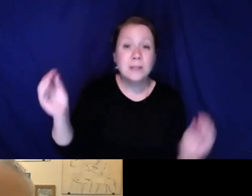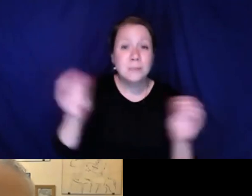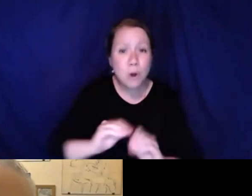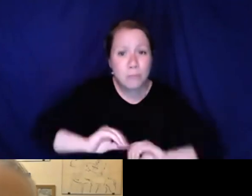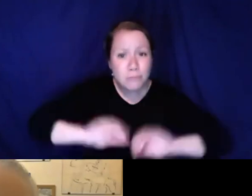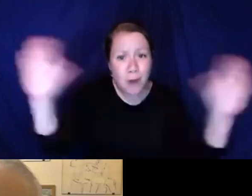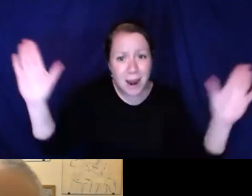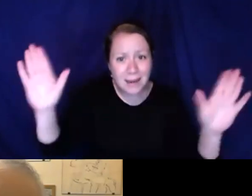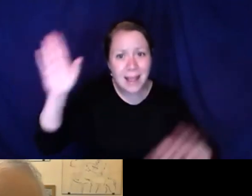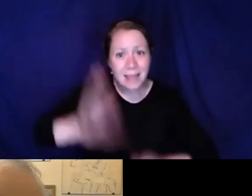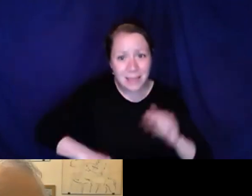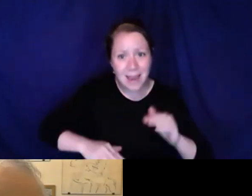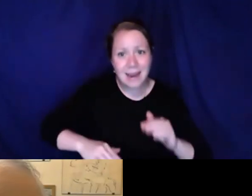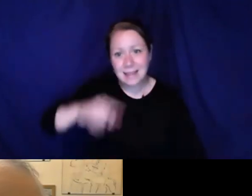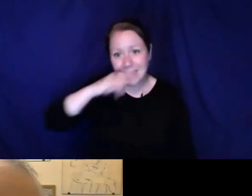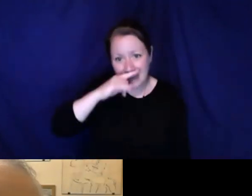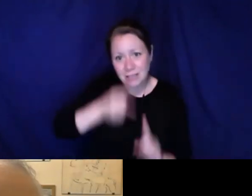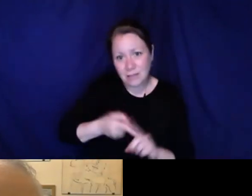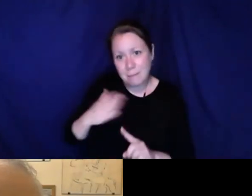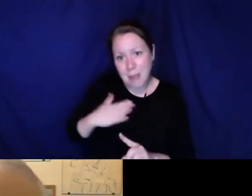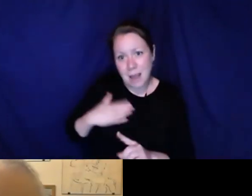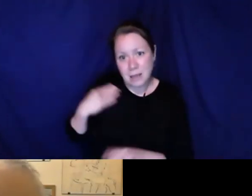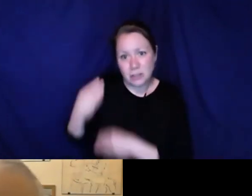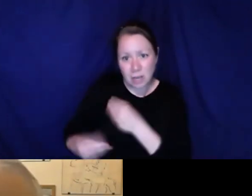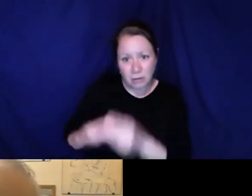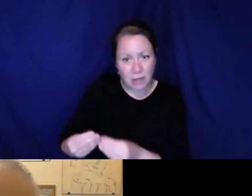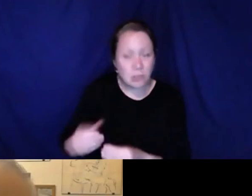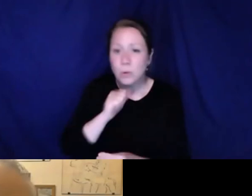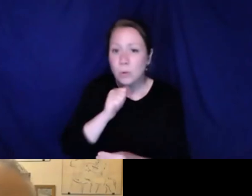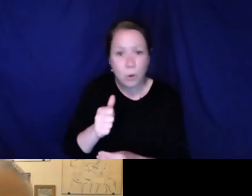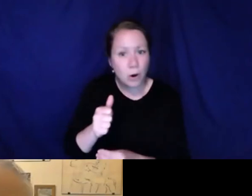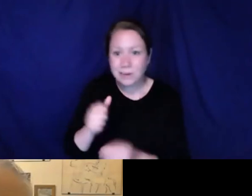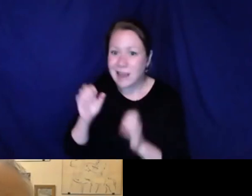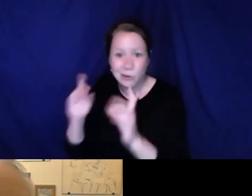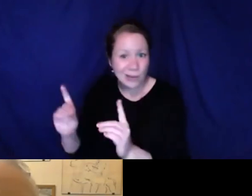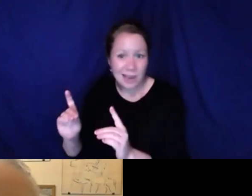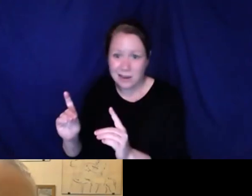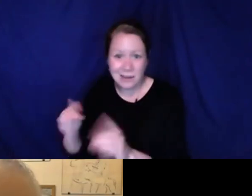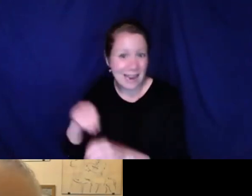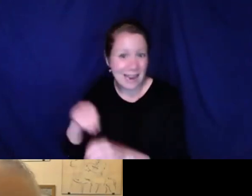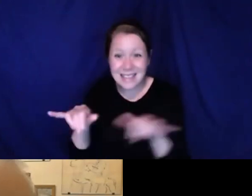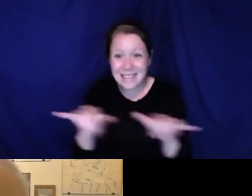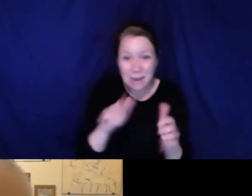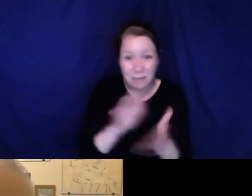developmental disabilities that the future that they were looking at was so much brighter than the kids